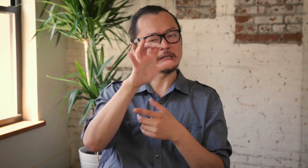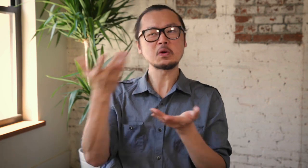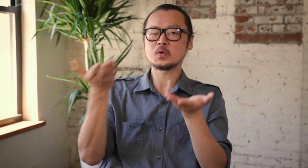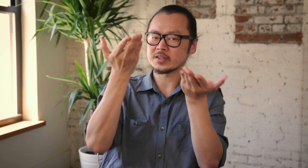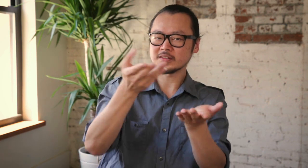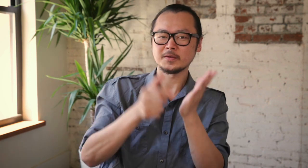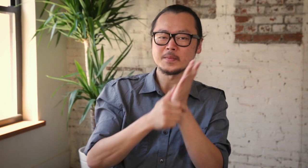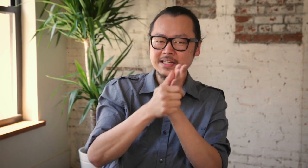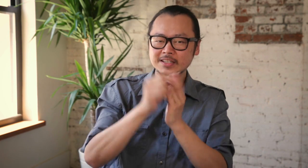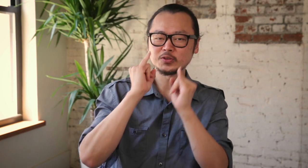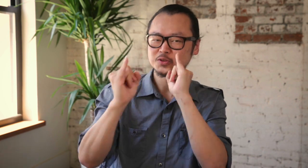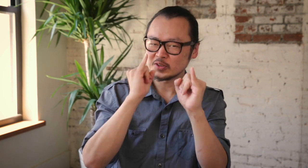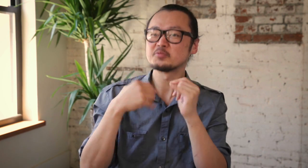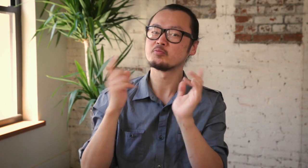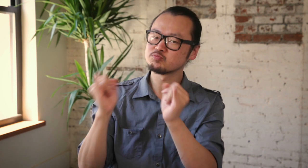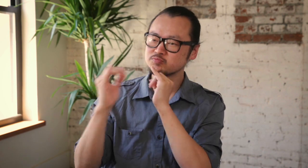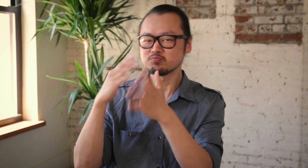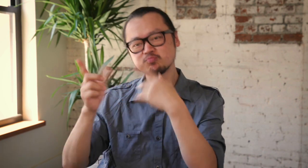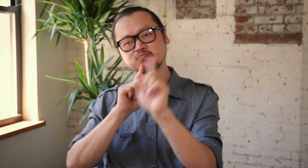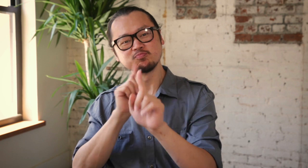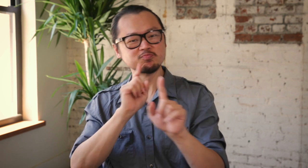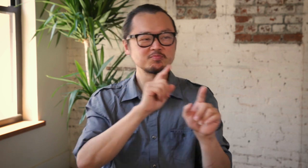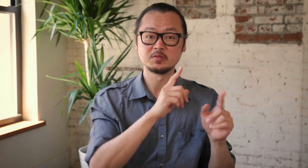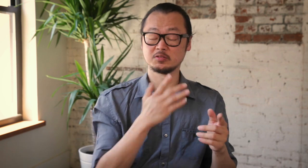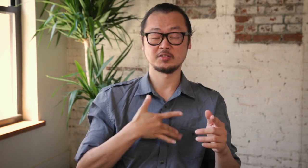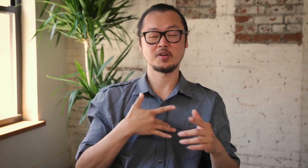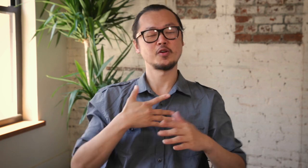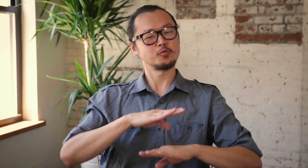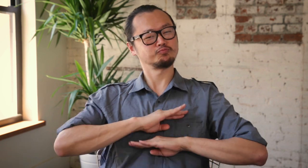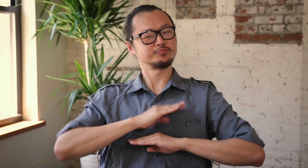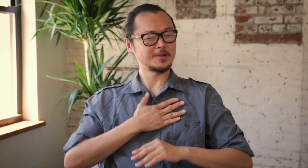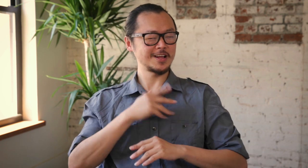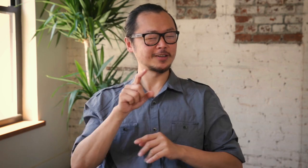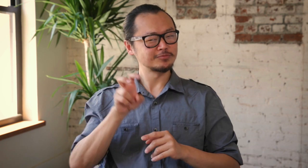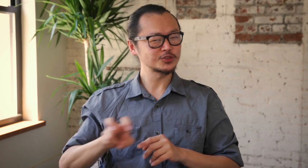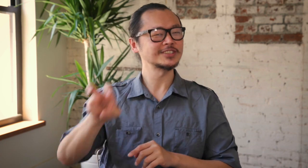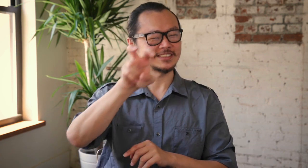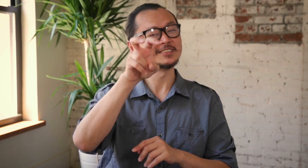And it all took place here, in New York City. I was covered by the magazines here too. And it was only then that I felt contented in my journey in this city.